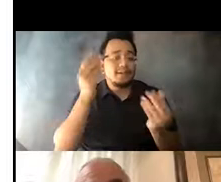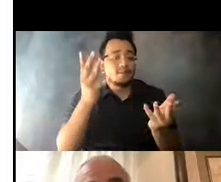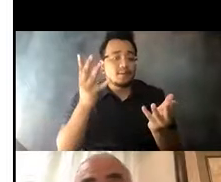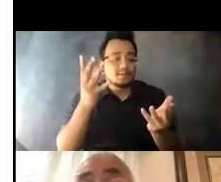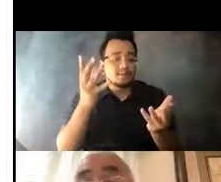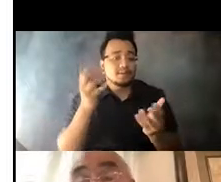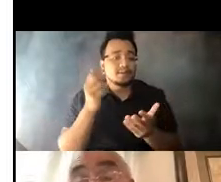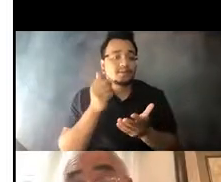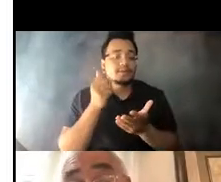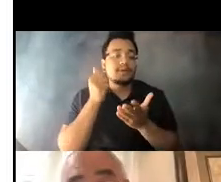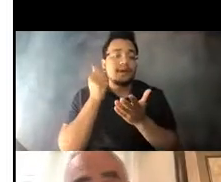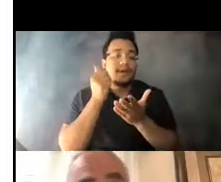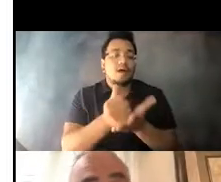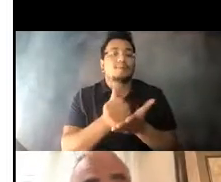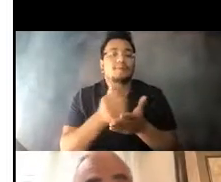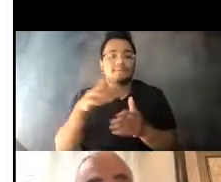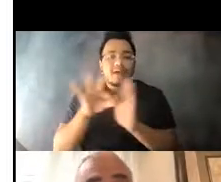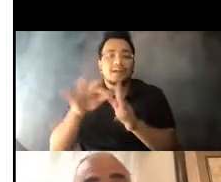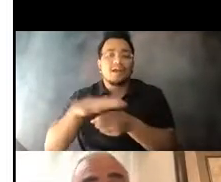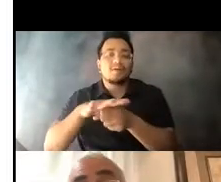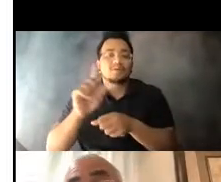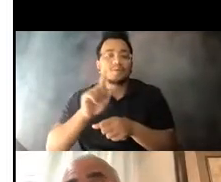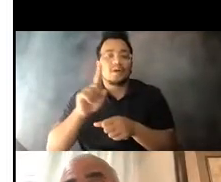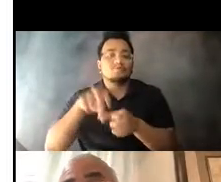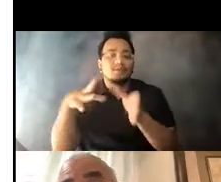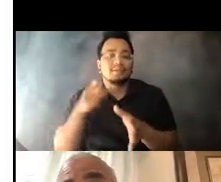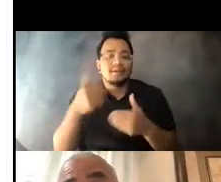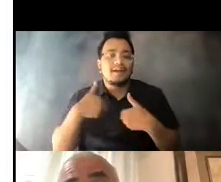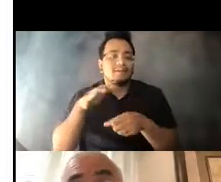riders were being left behind due to necessary social 14:37:40 distancing requirements on vehicles.